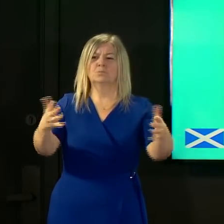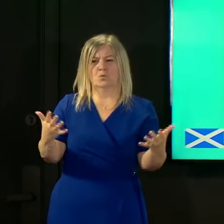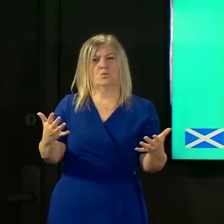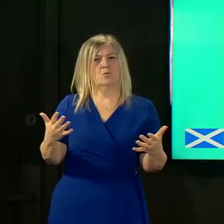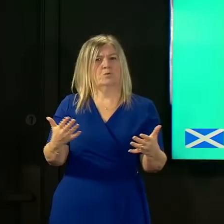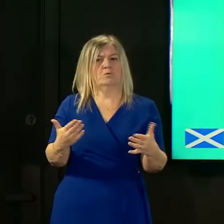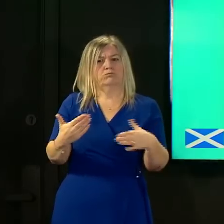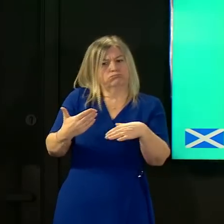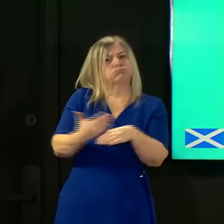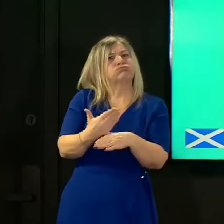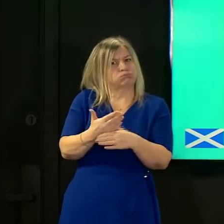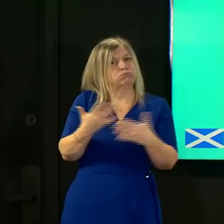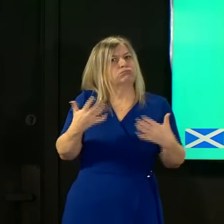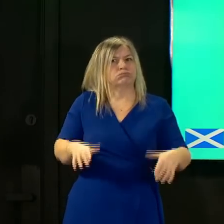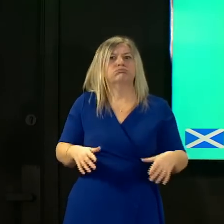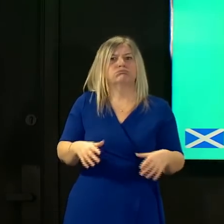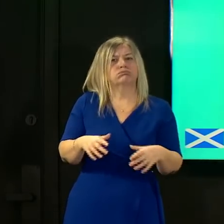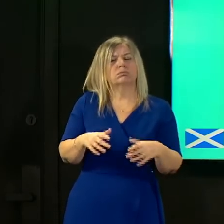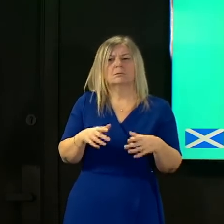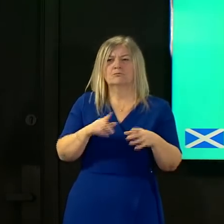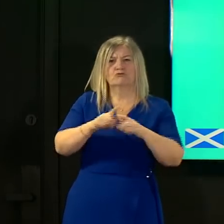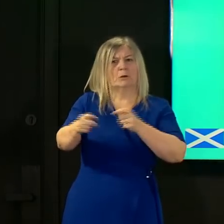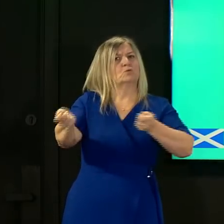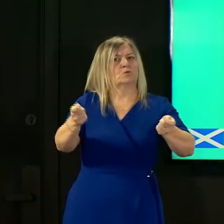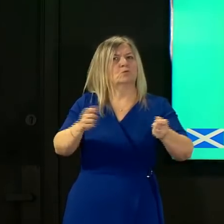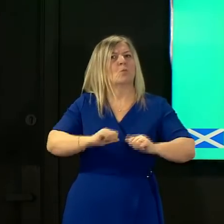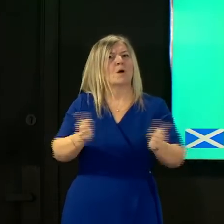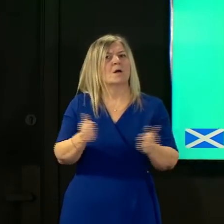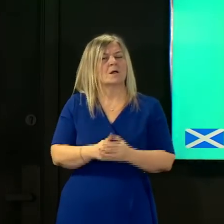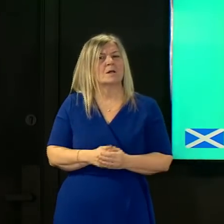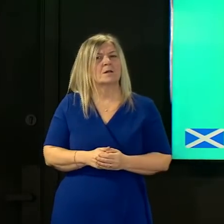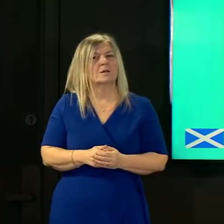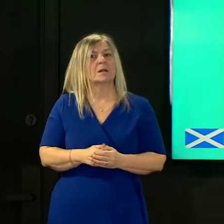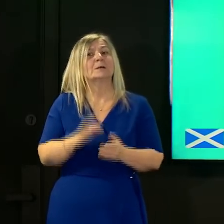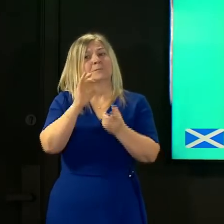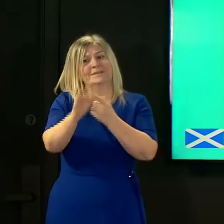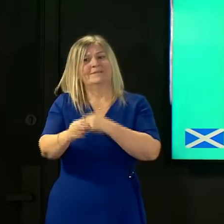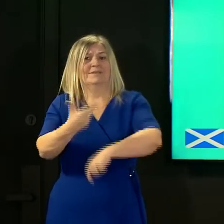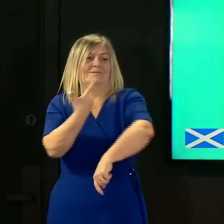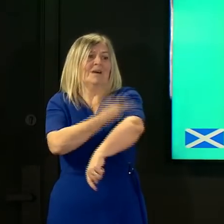take us forward in that regard particularly the vaccination program and as we develop